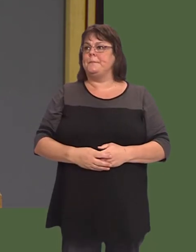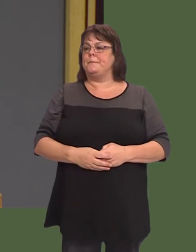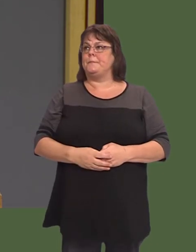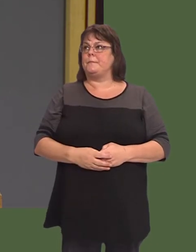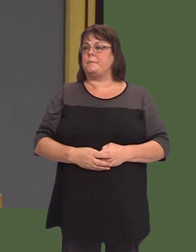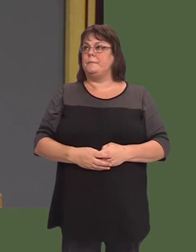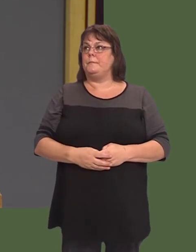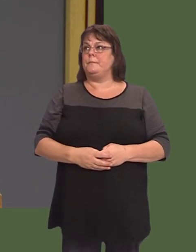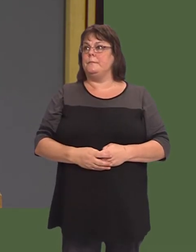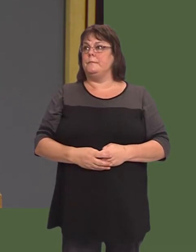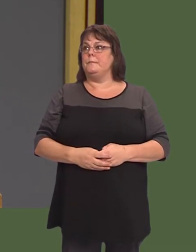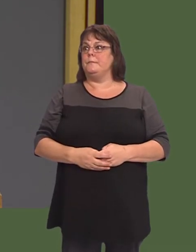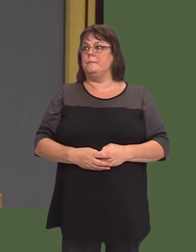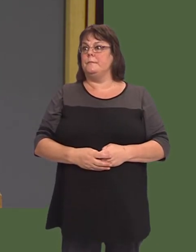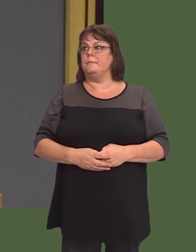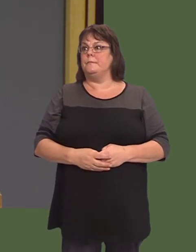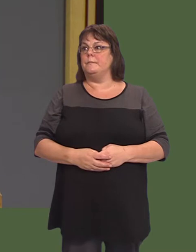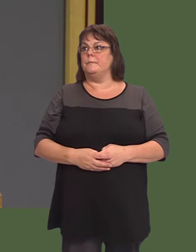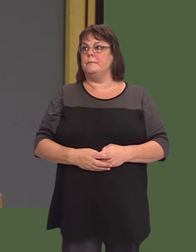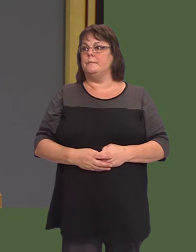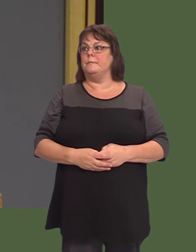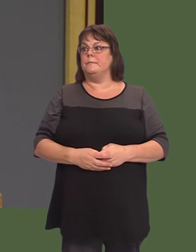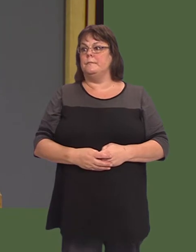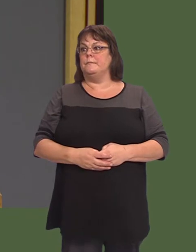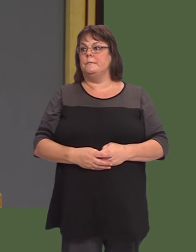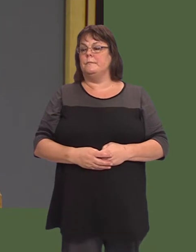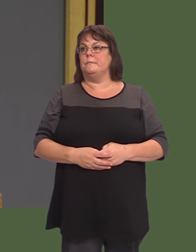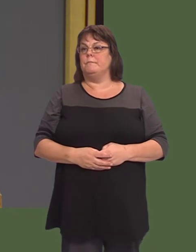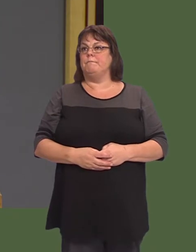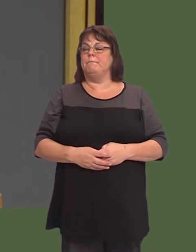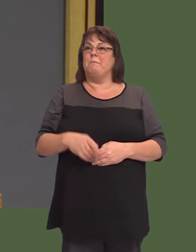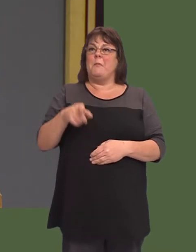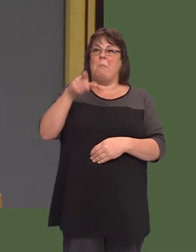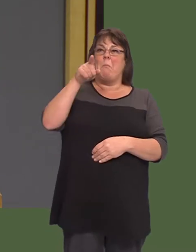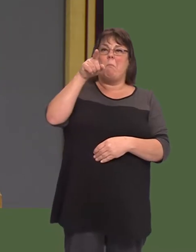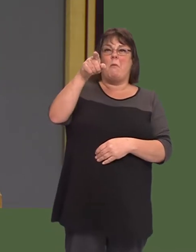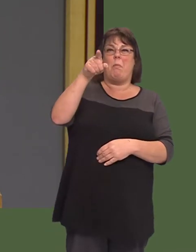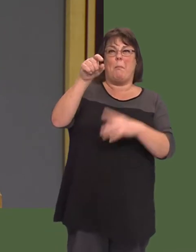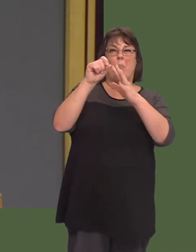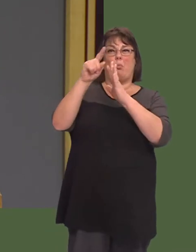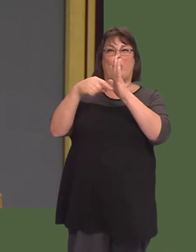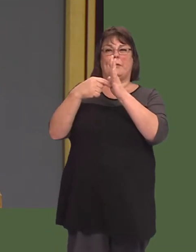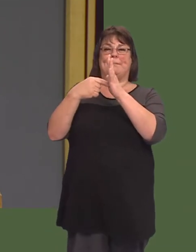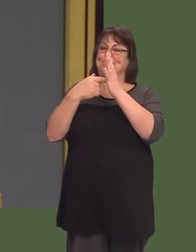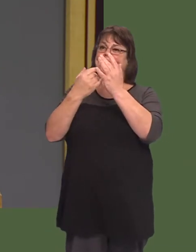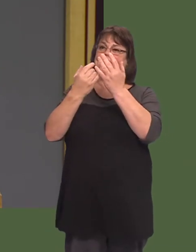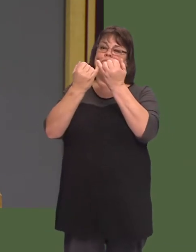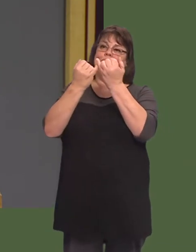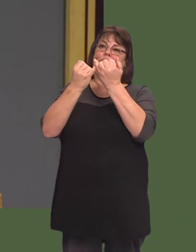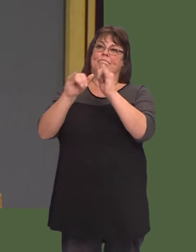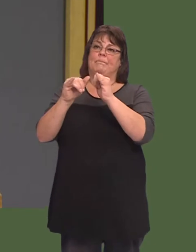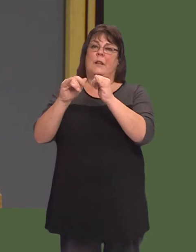Given that, as a result of the collapse of that offer, the Welsh Government is trying